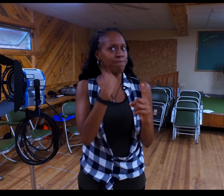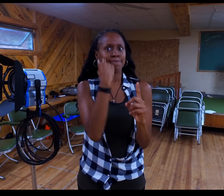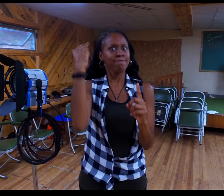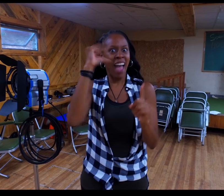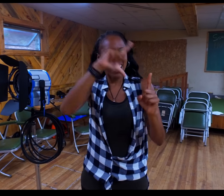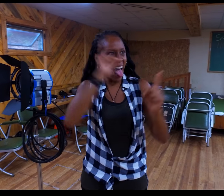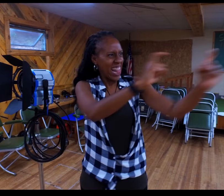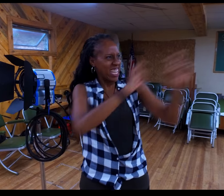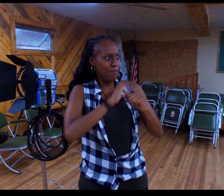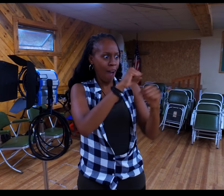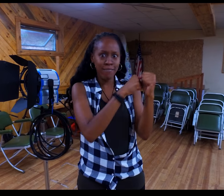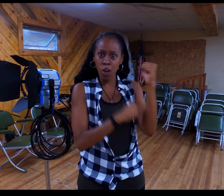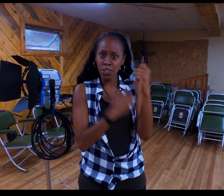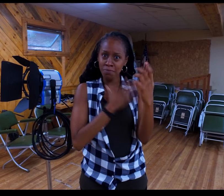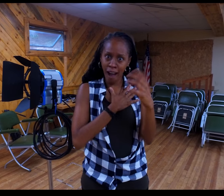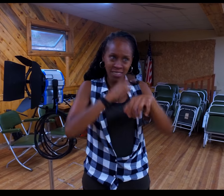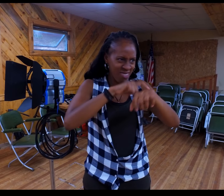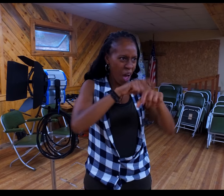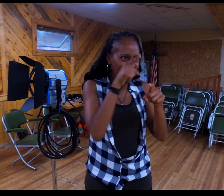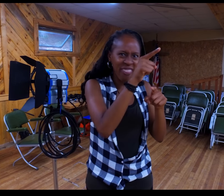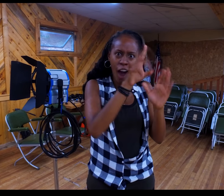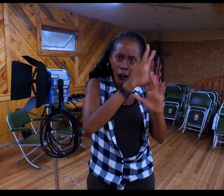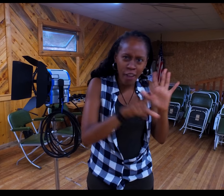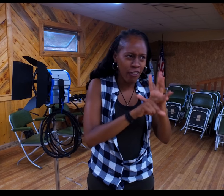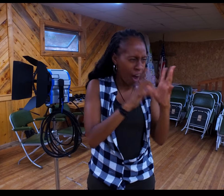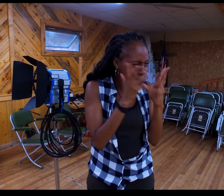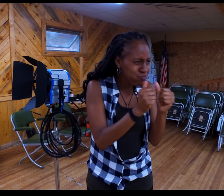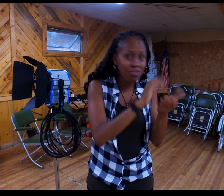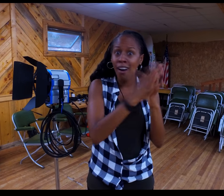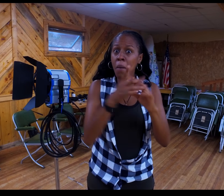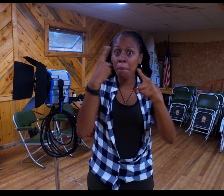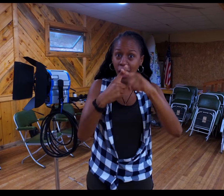I remember my time at Gallaudet as an undergraduate student when I received the foundation necessary for my career